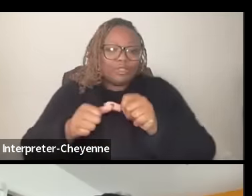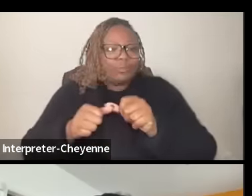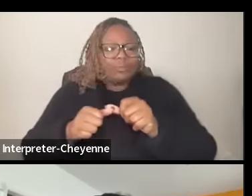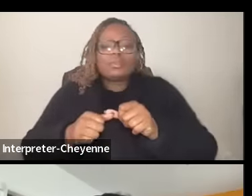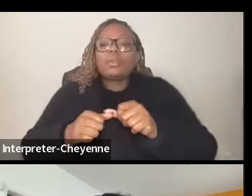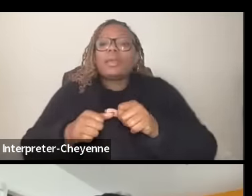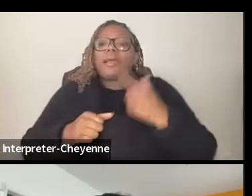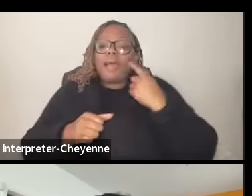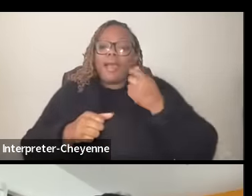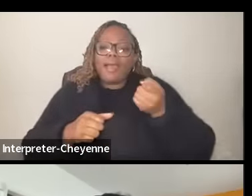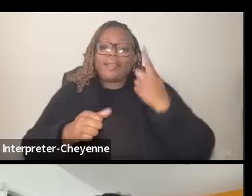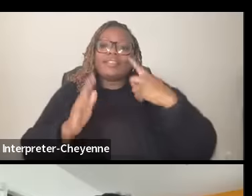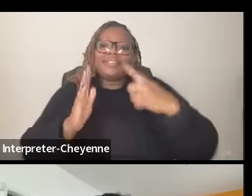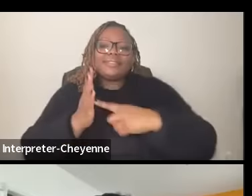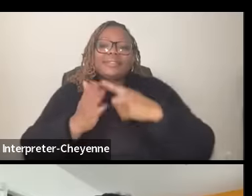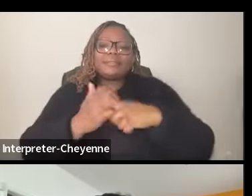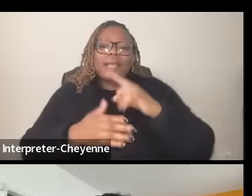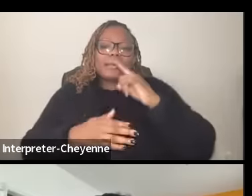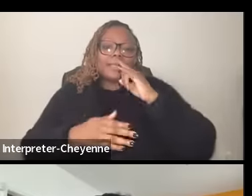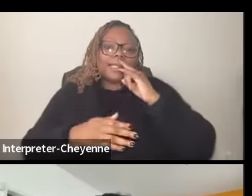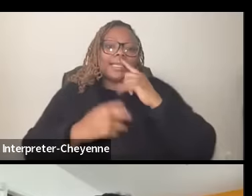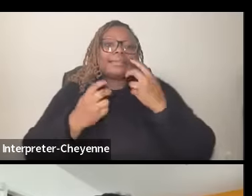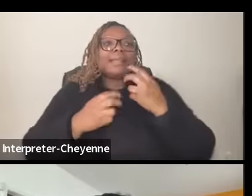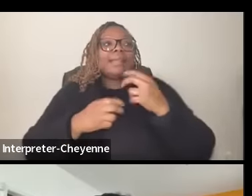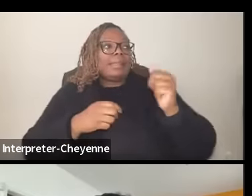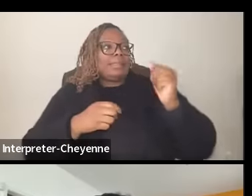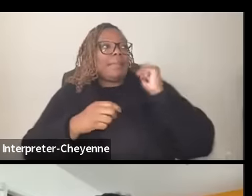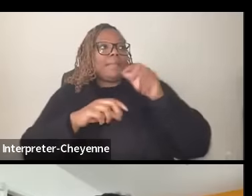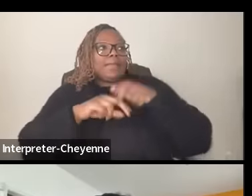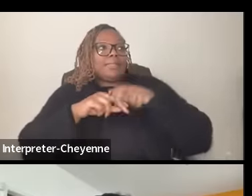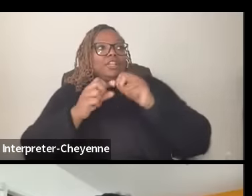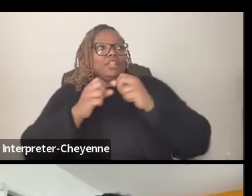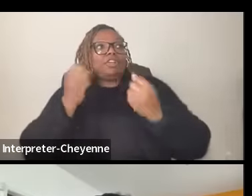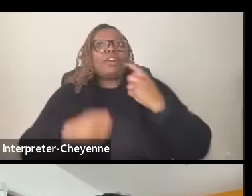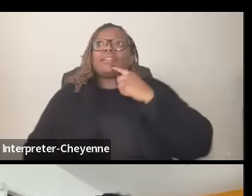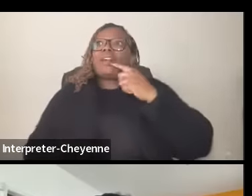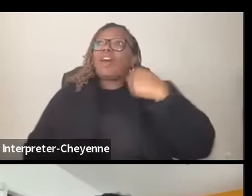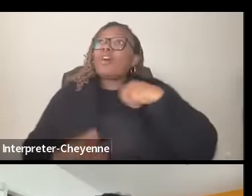is sometimes the kids in the backseat of the car saying Are We There Yet are we there yet we want